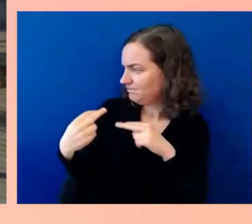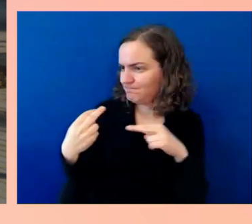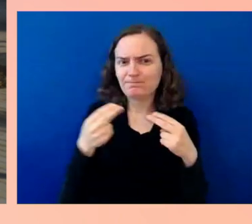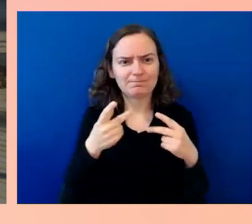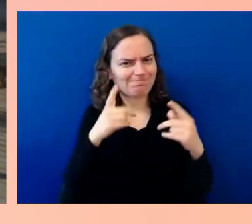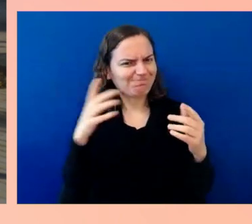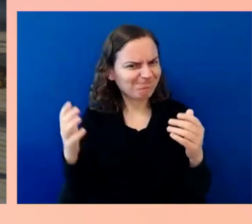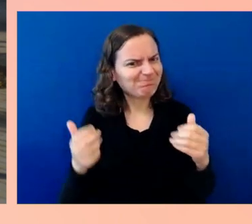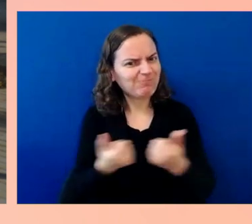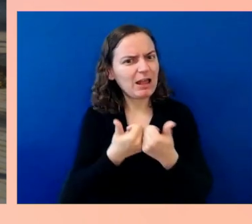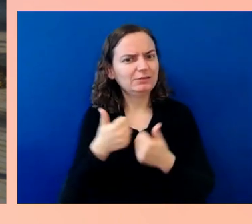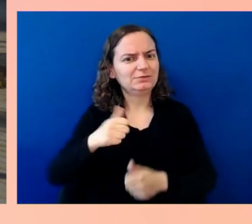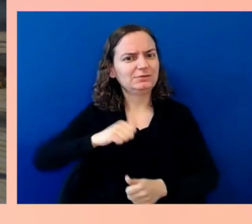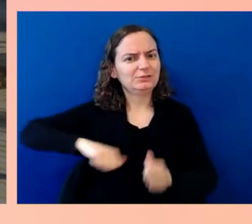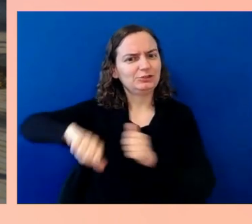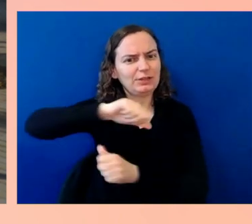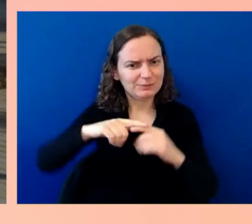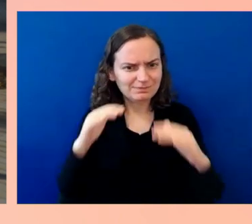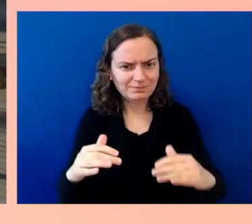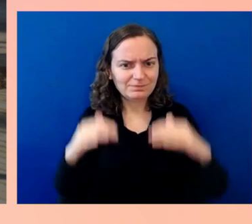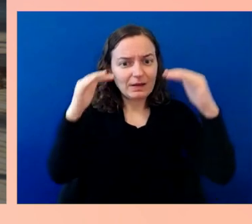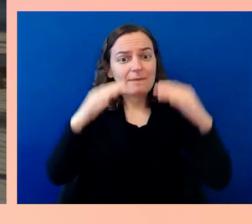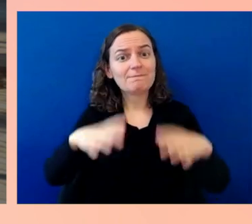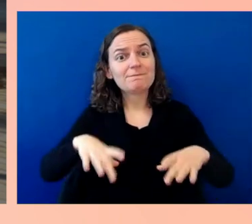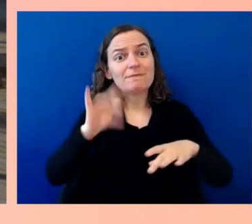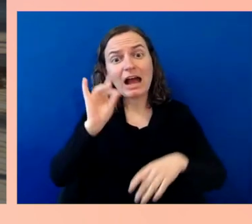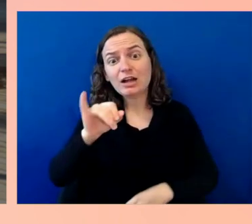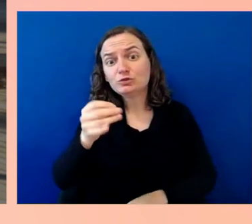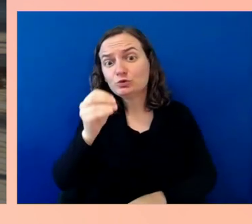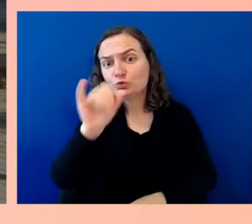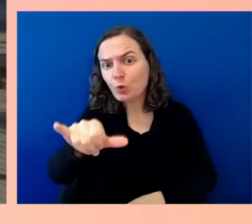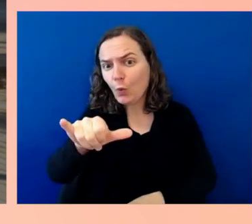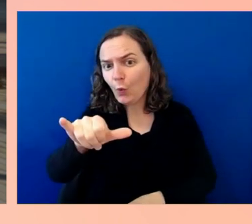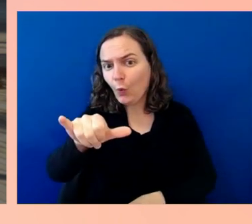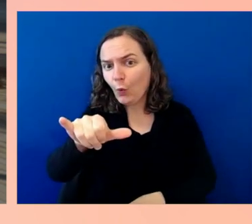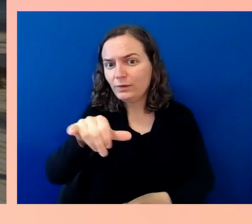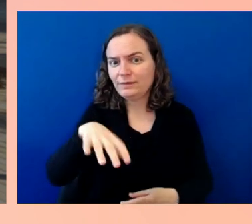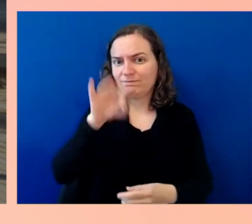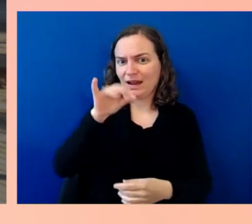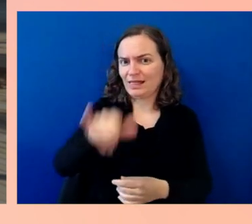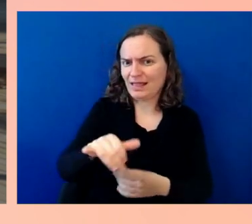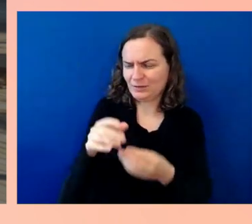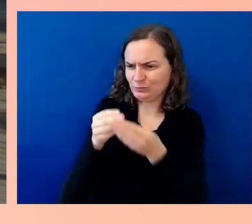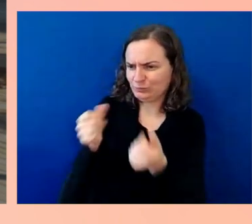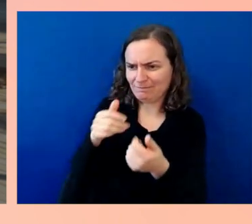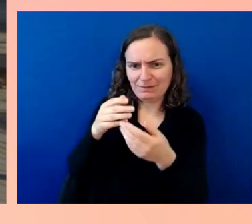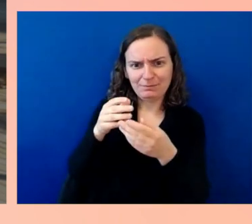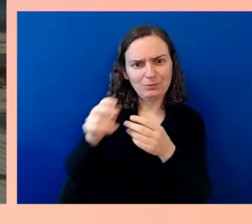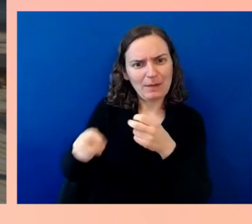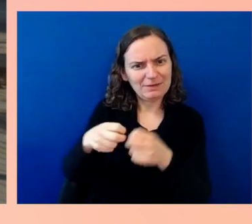to find those problems and solve them. The possibility is creating